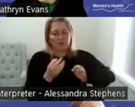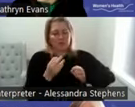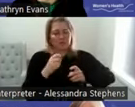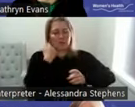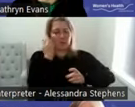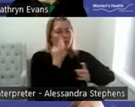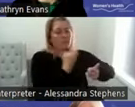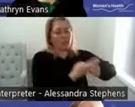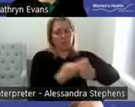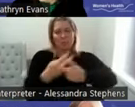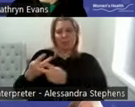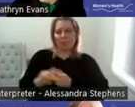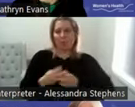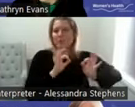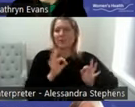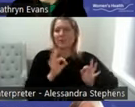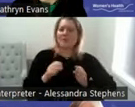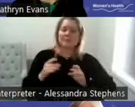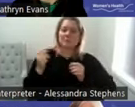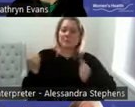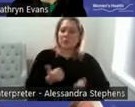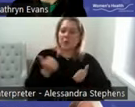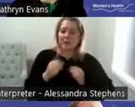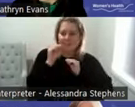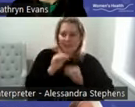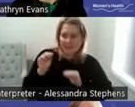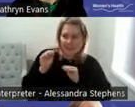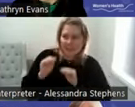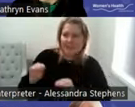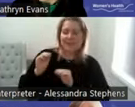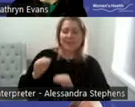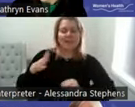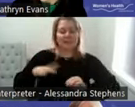Service providers highlighted that there needs to be targeted simplified education